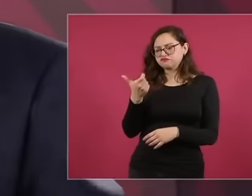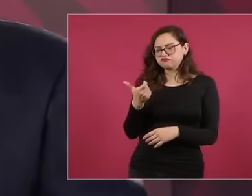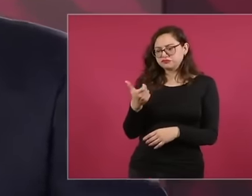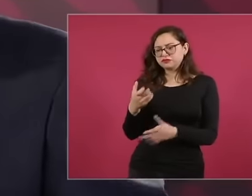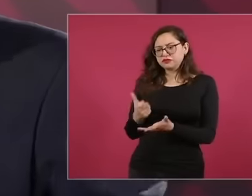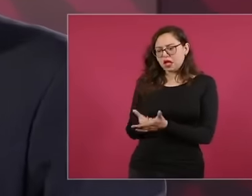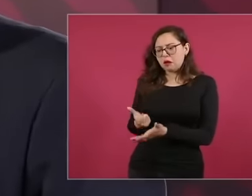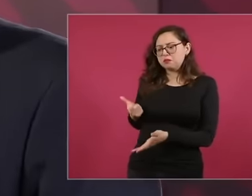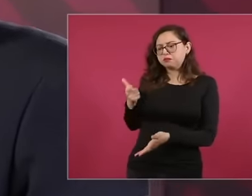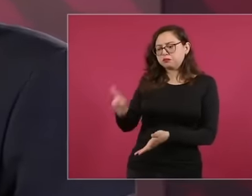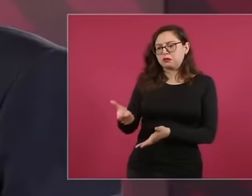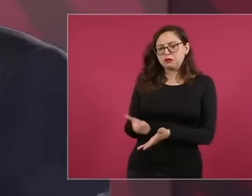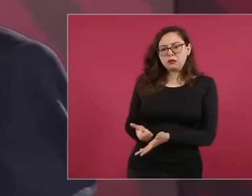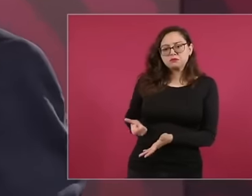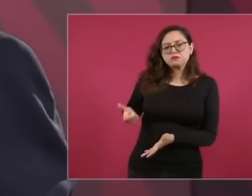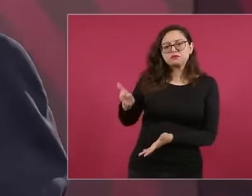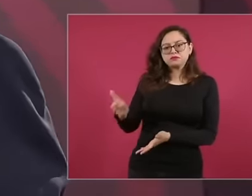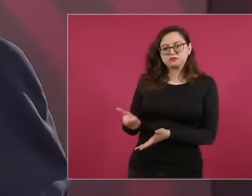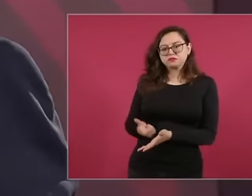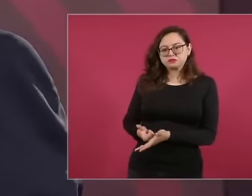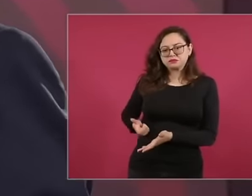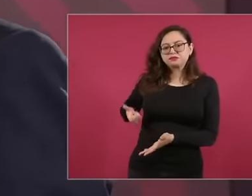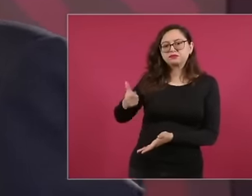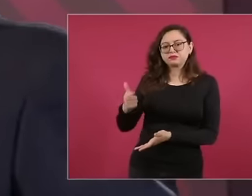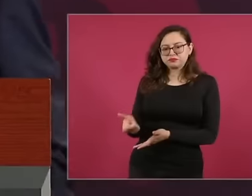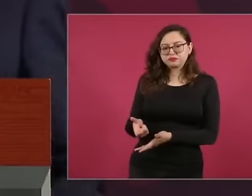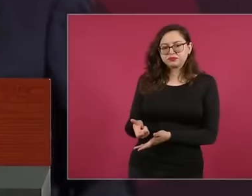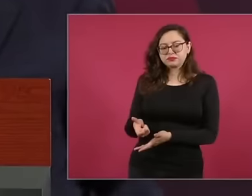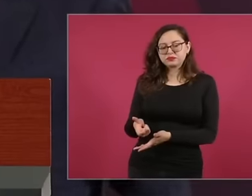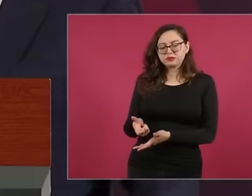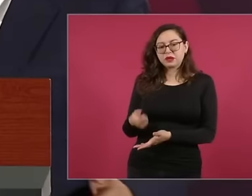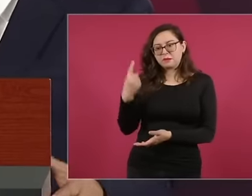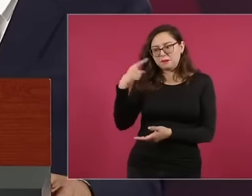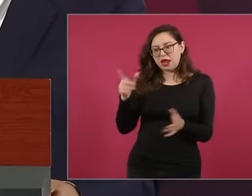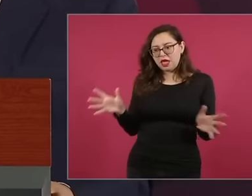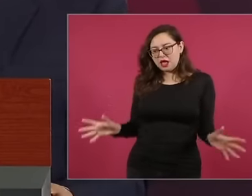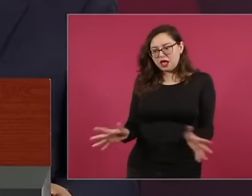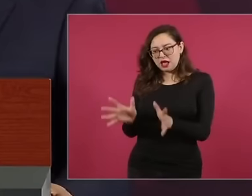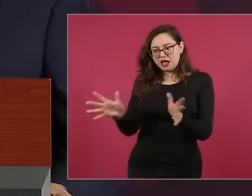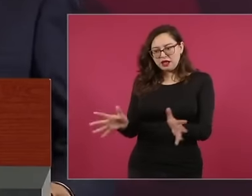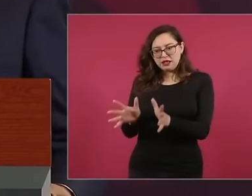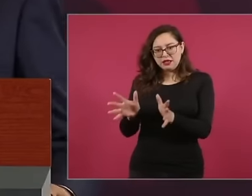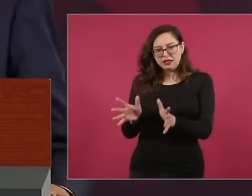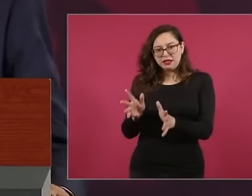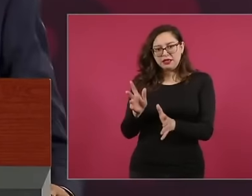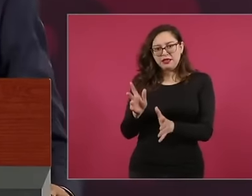want. It was that the